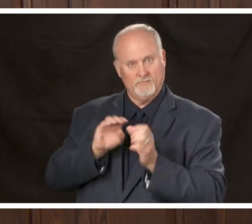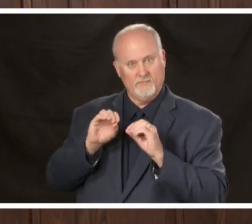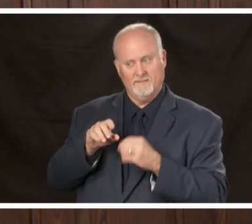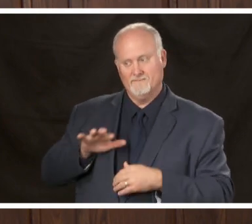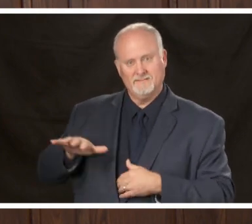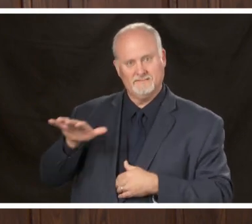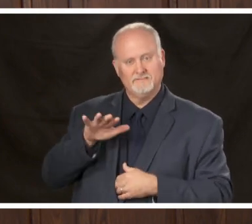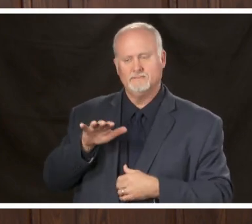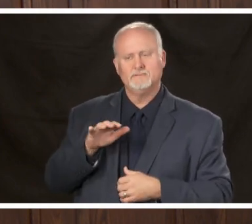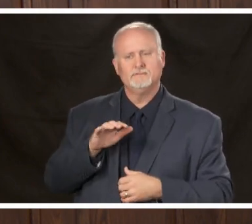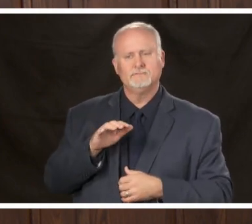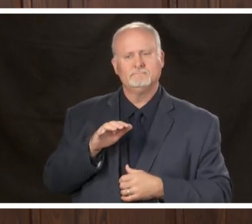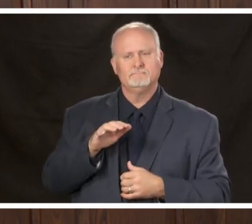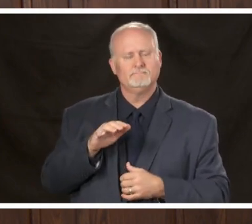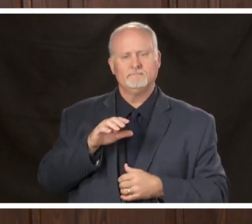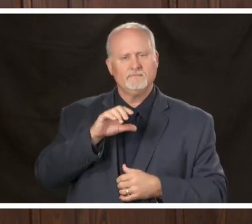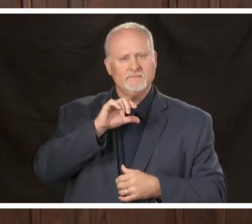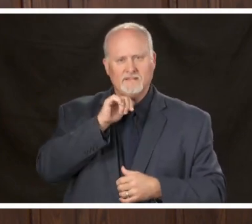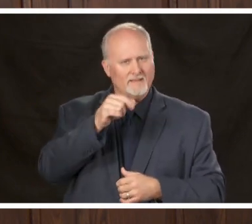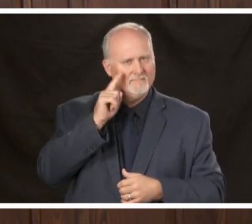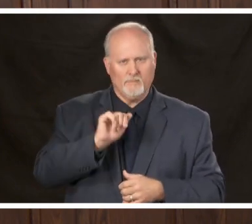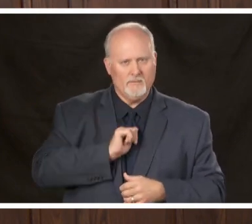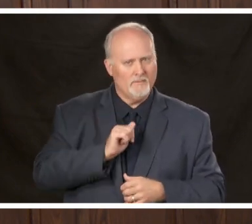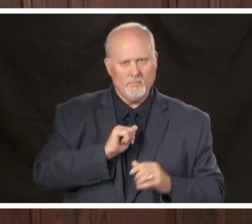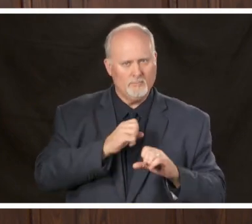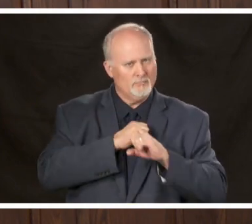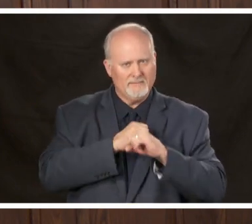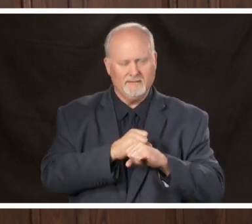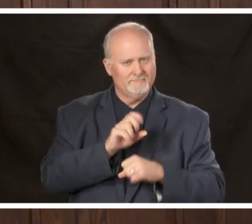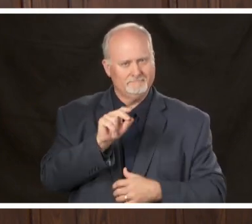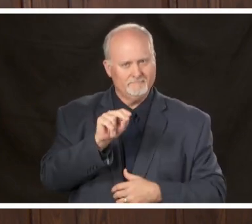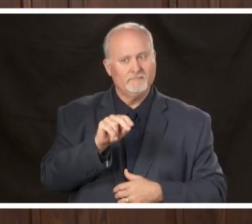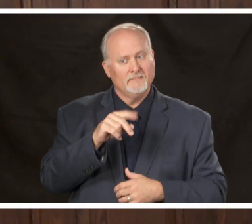just something that we wear for our own protection but it's also for your